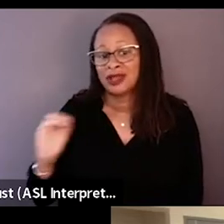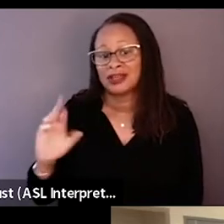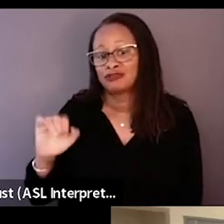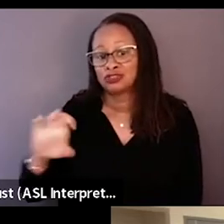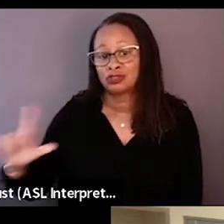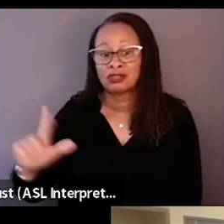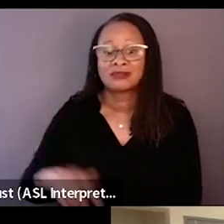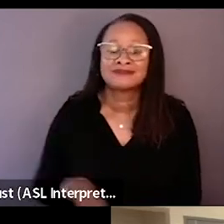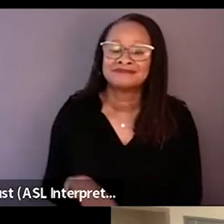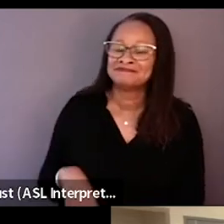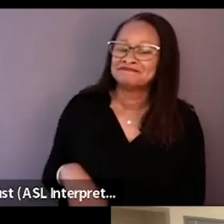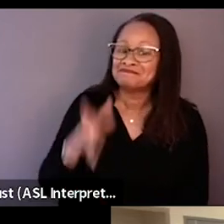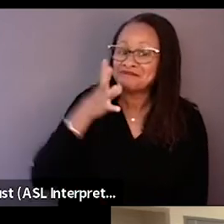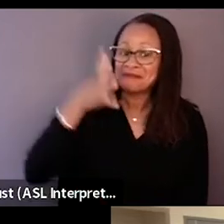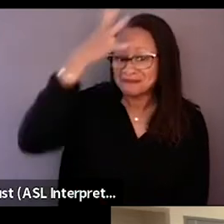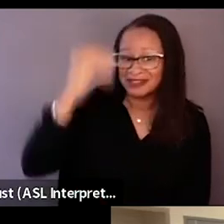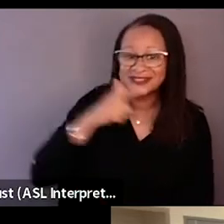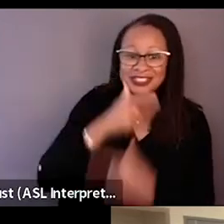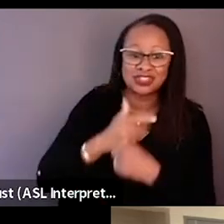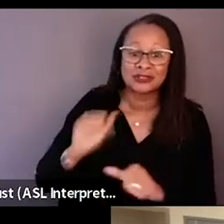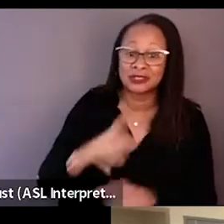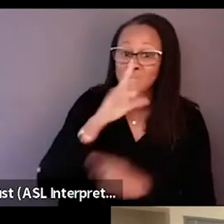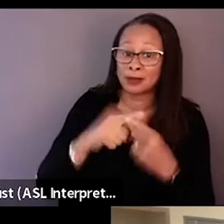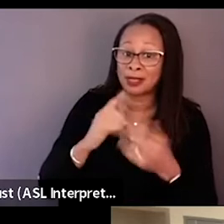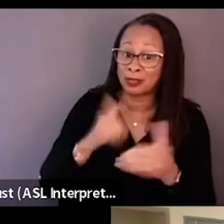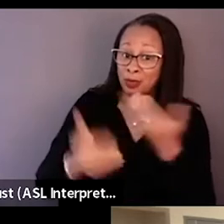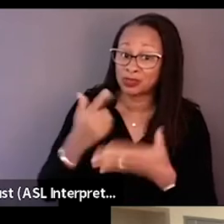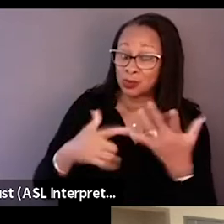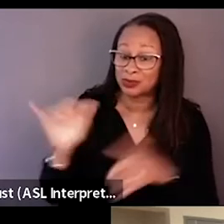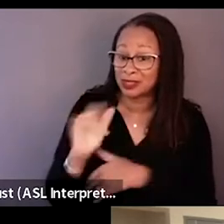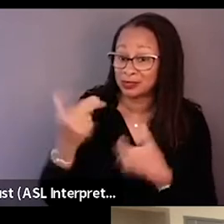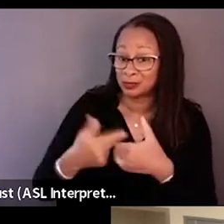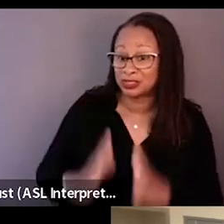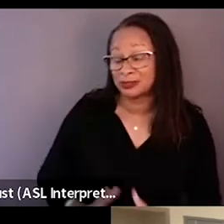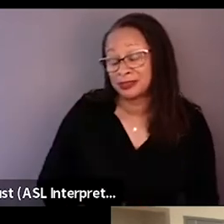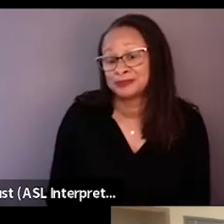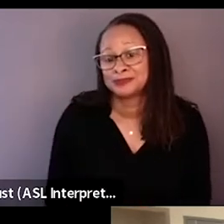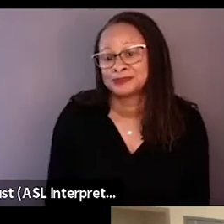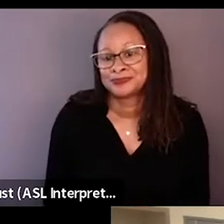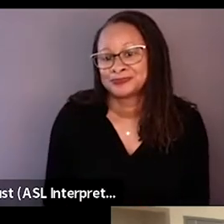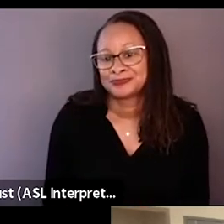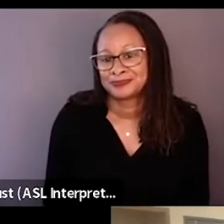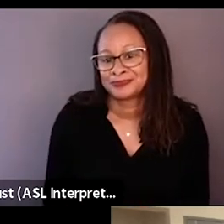after they see the film, but can you talk a little bit about the process of what it was like to participate in this project?